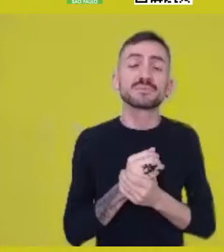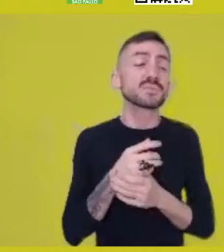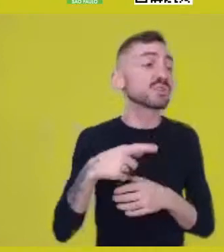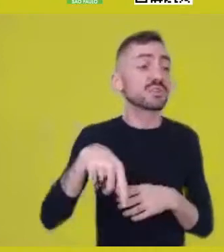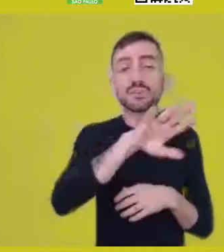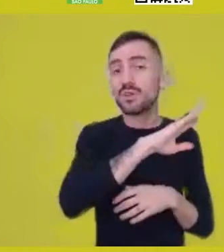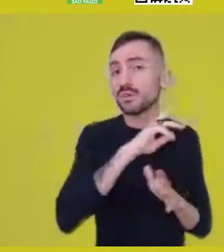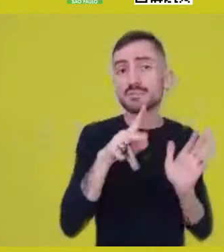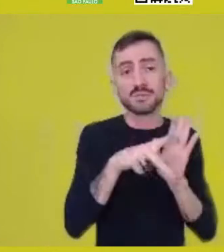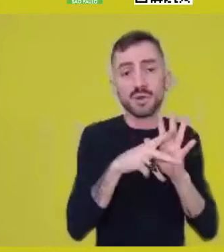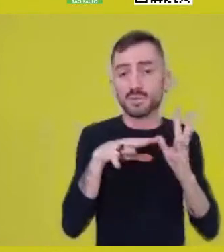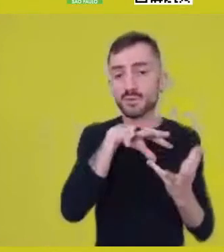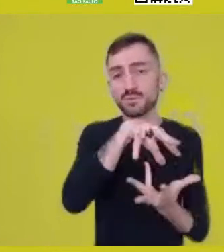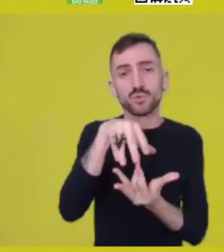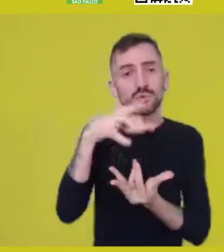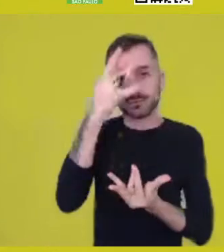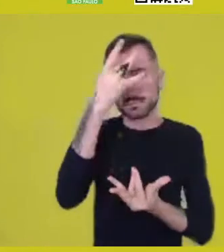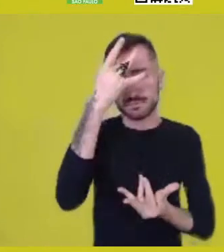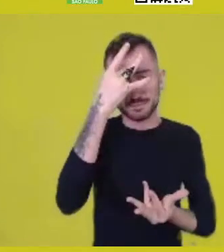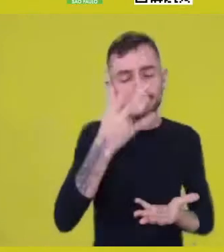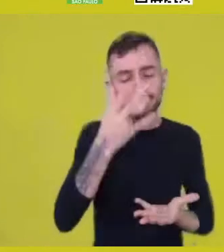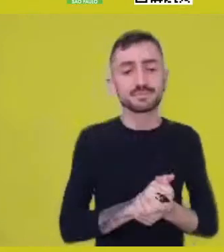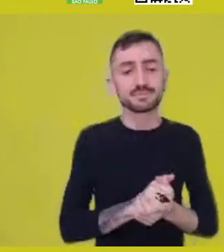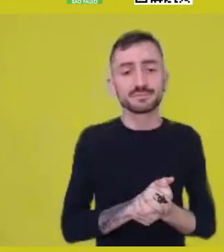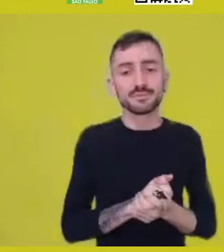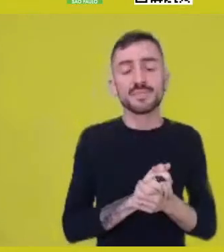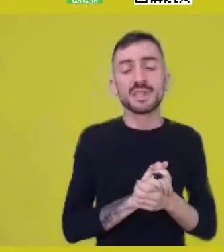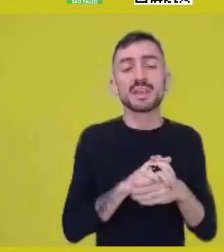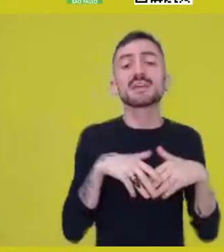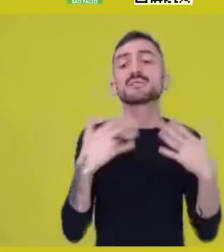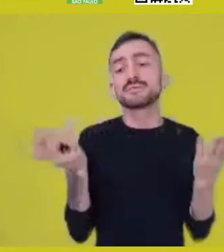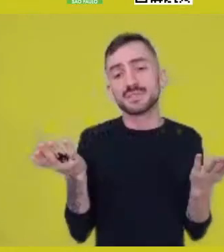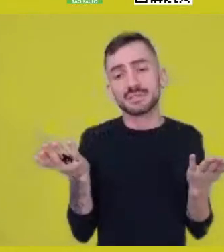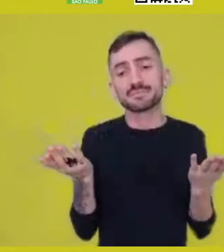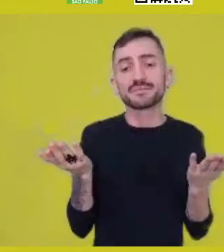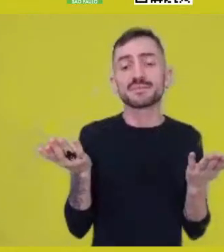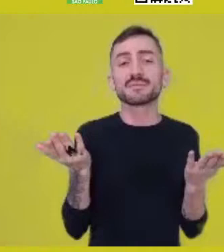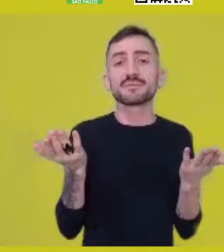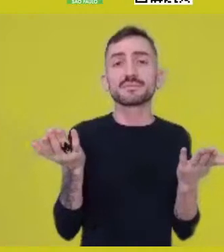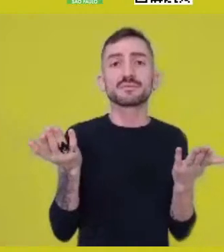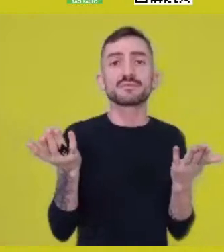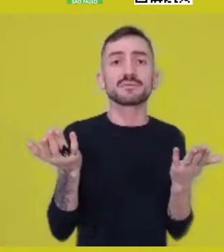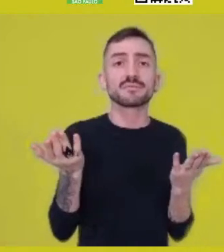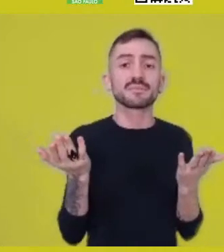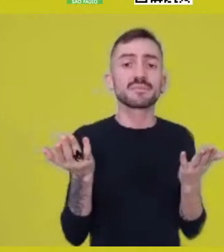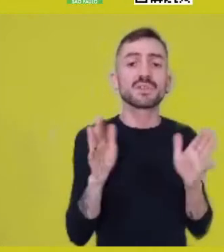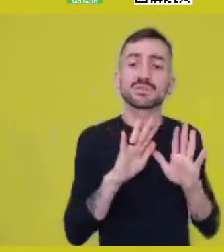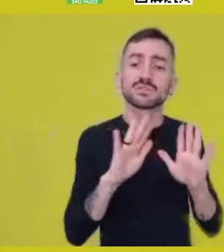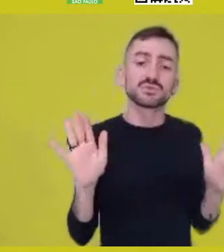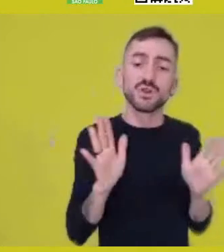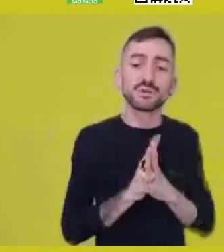I mean, that’s it, basically. -Thank you.